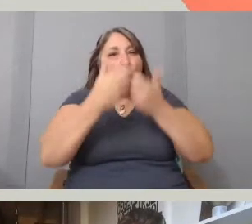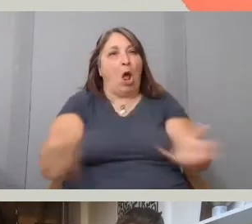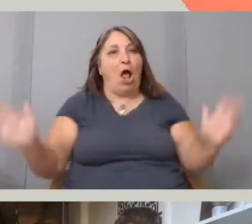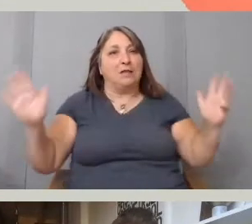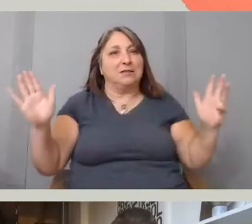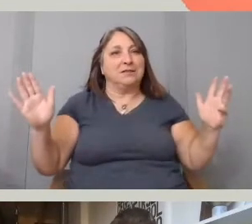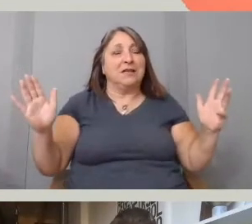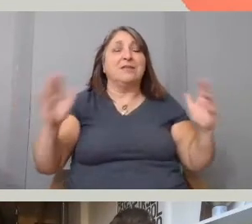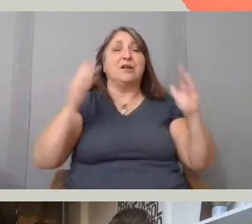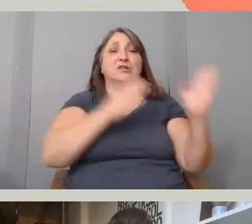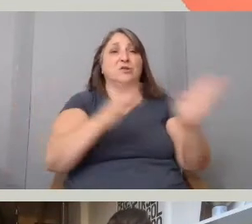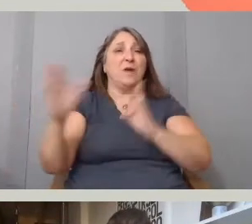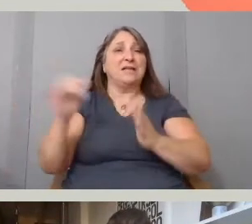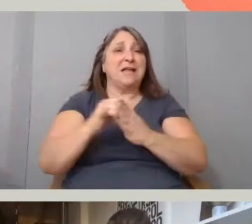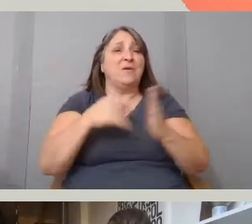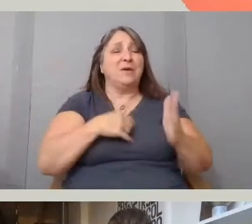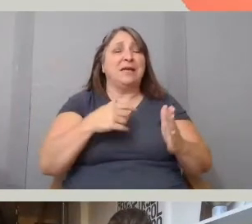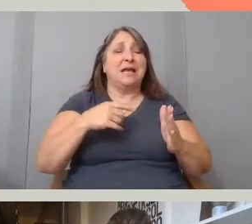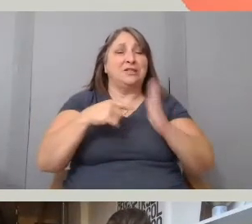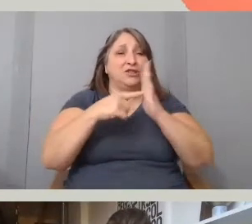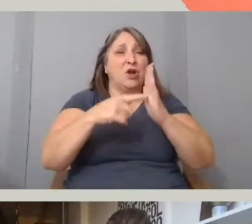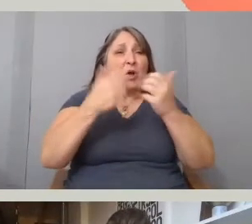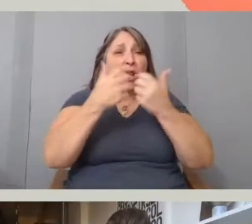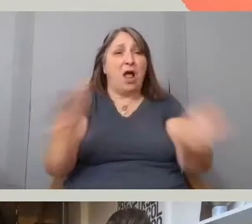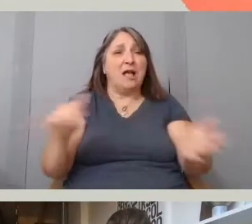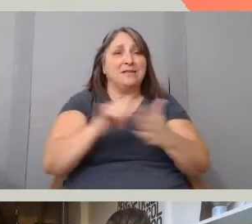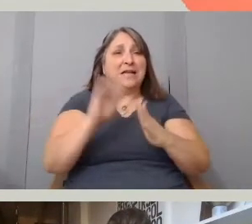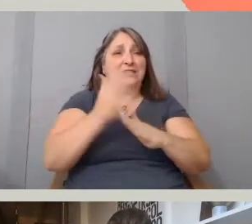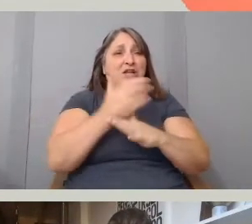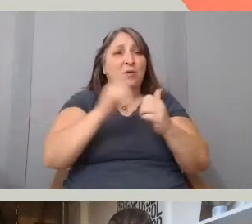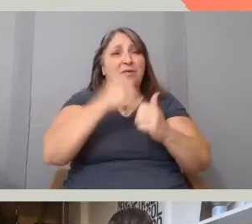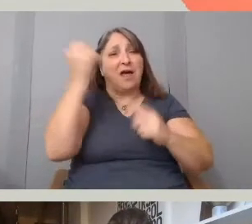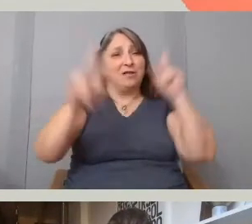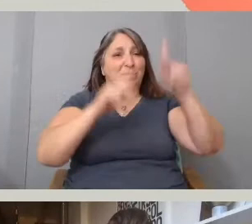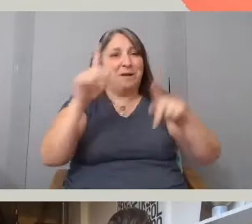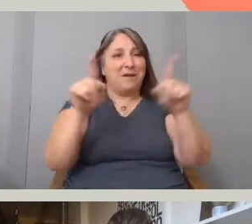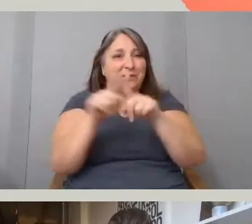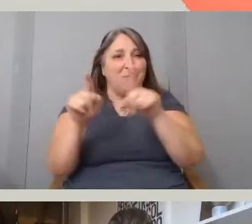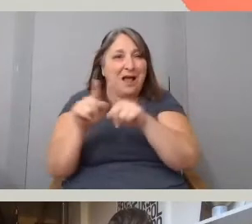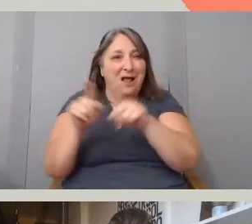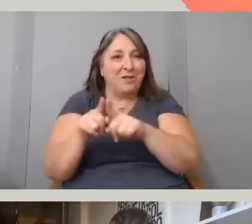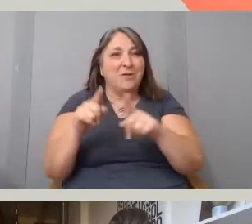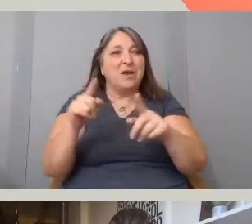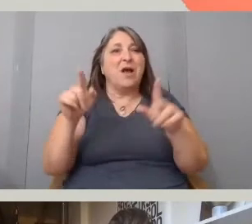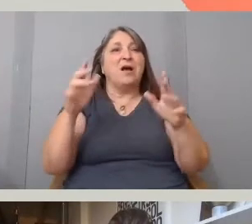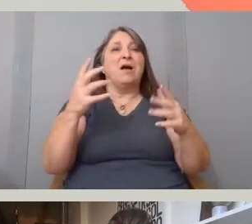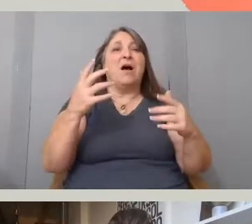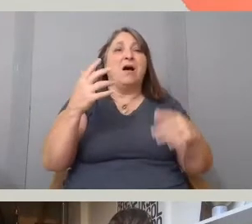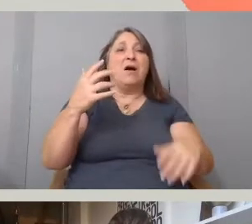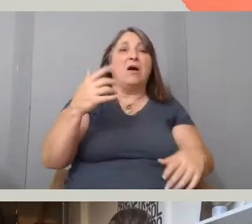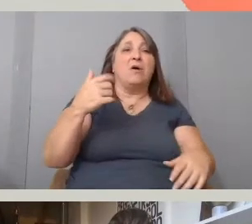about loss that shares something with other people as well. We also wanted to borrow from our experience growing up between the United States and Venezuela.